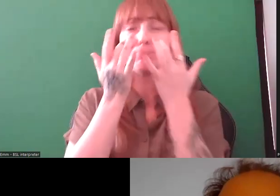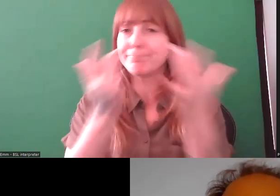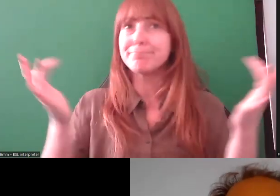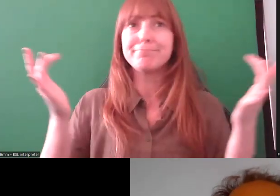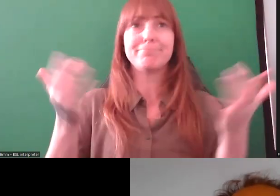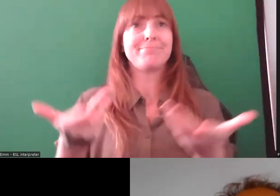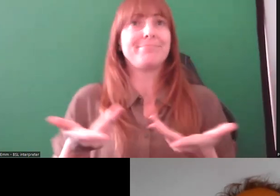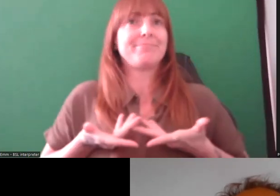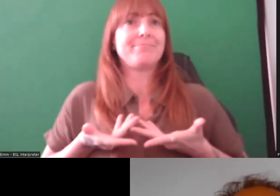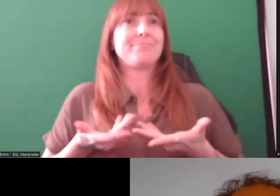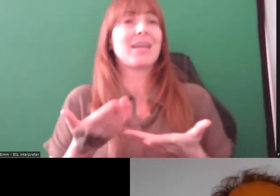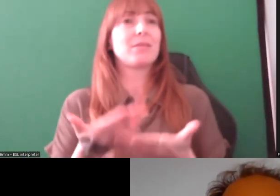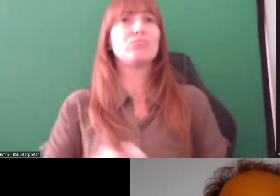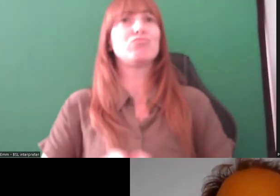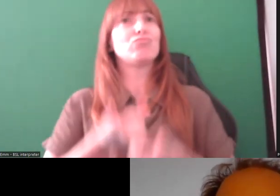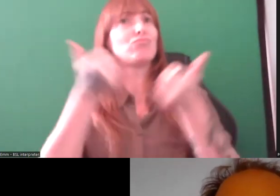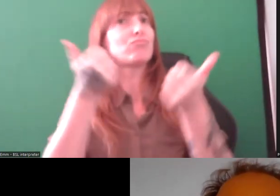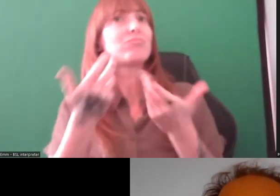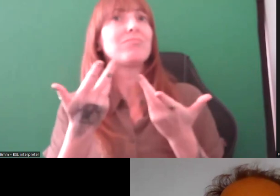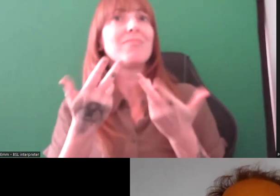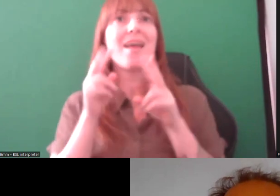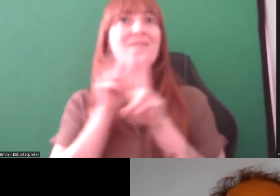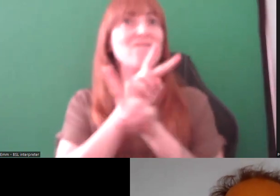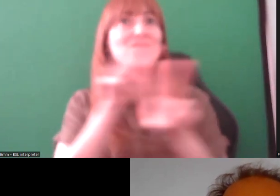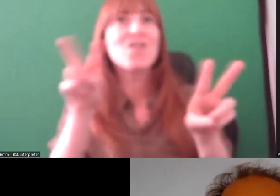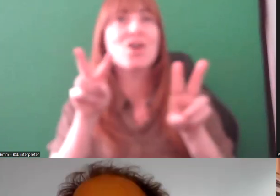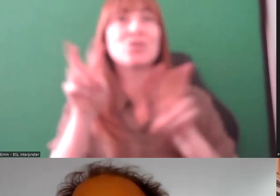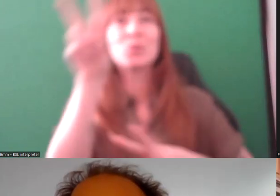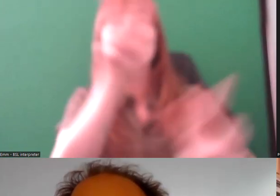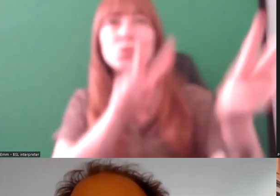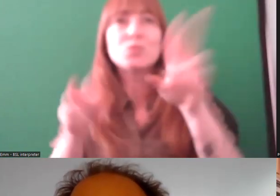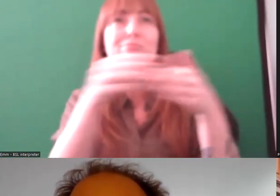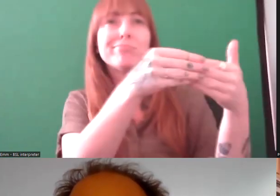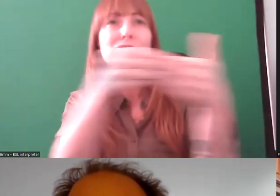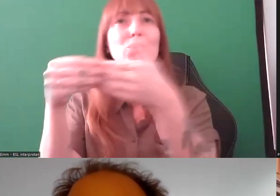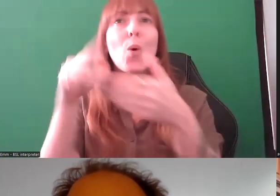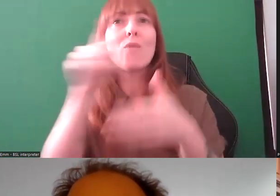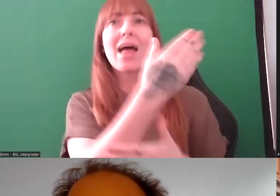great to be given a sort of virtual tour of the exhibition and see so much of it.